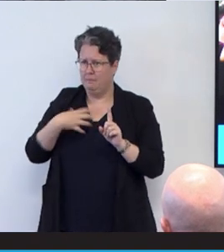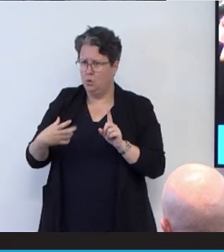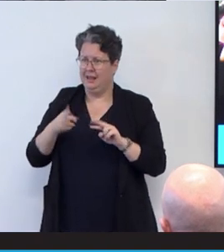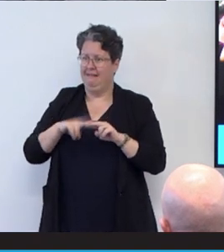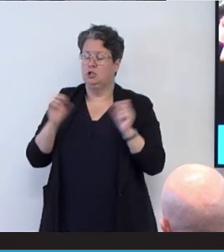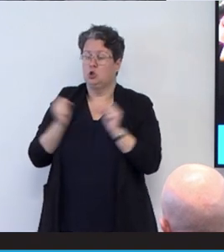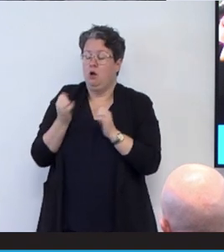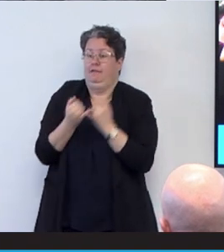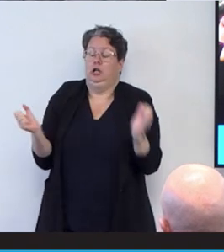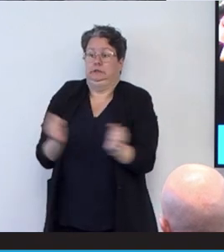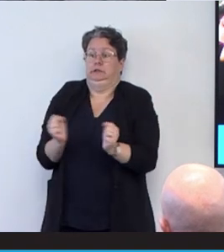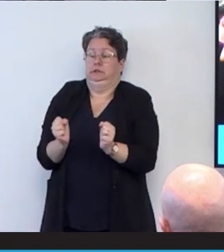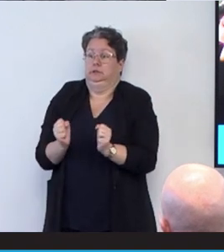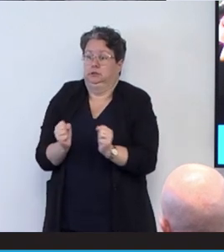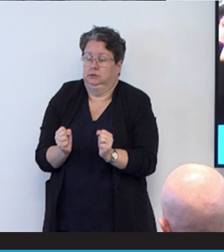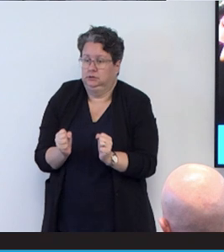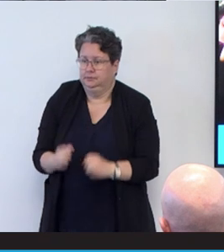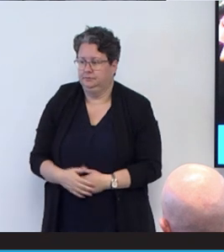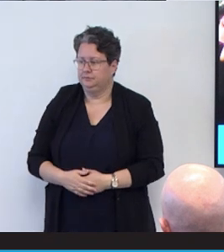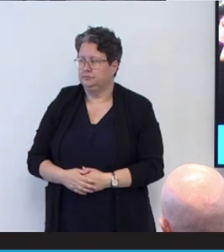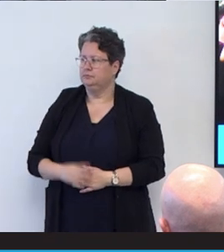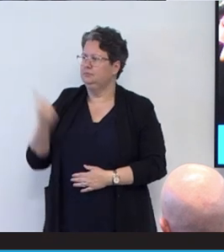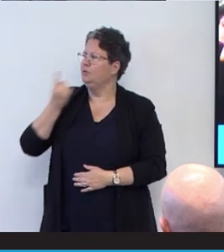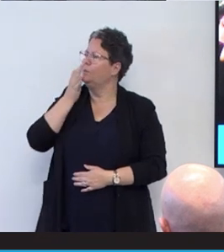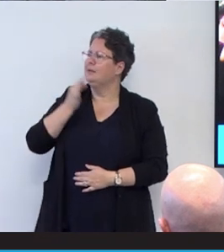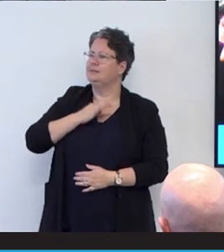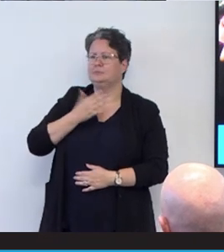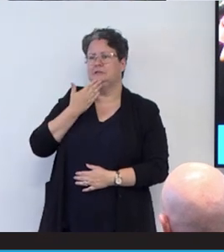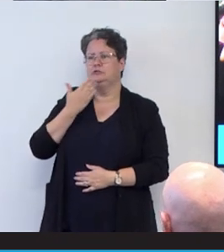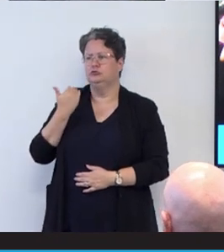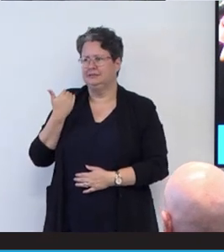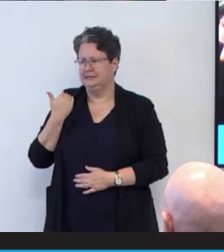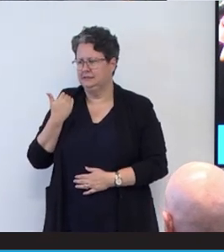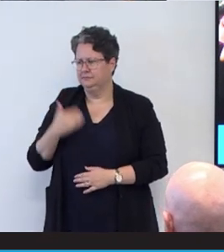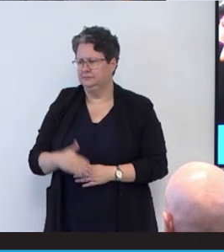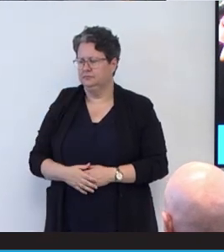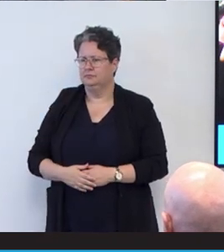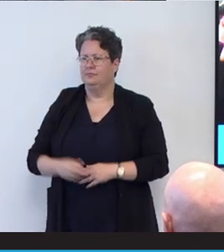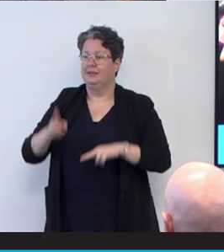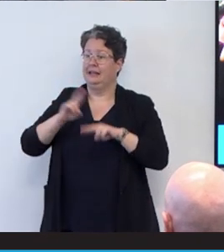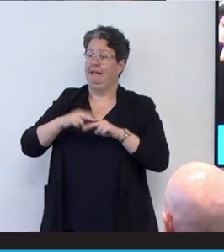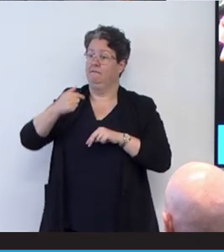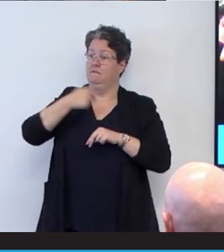it gets really cold. Someone asked me recently that if I was a patient in a hospital,